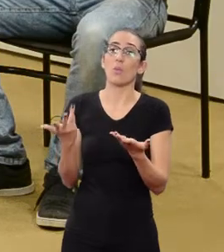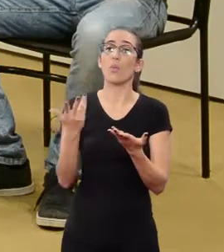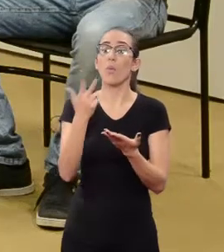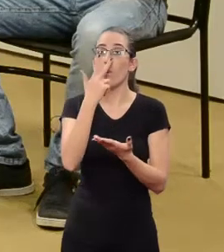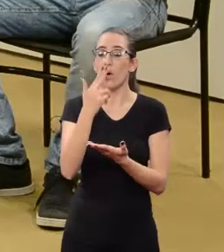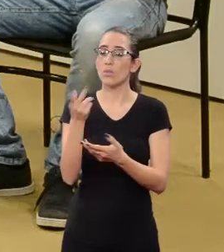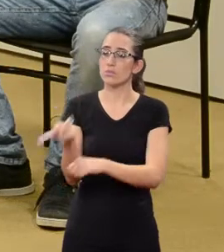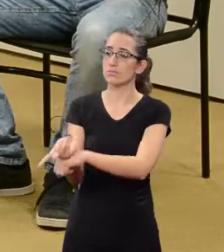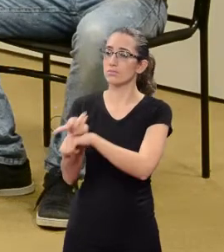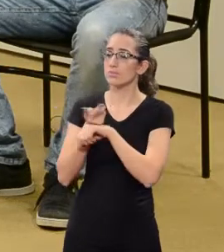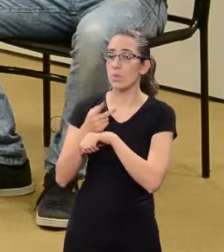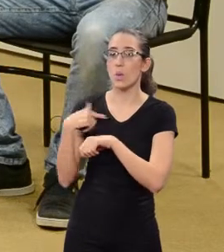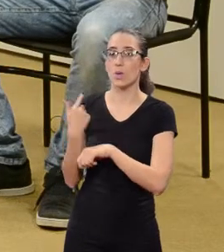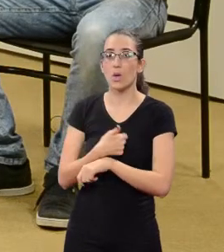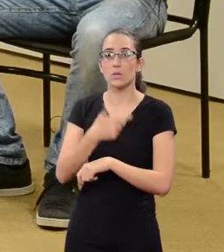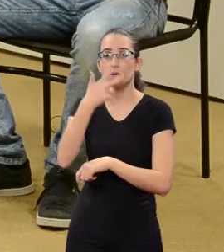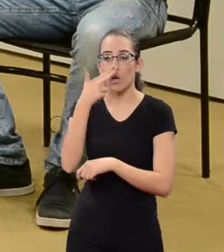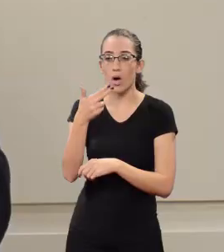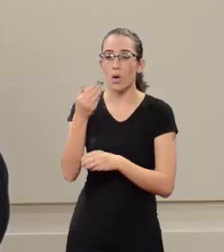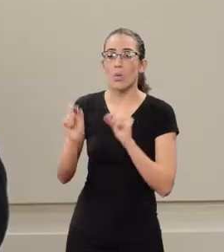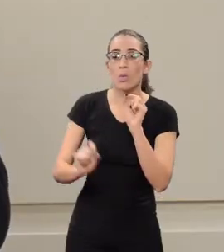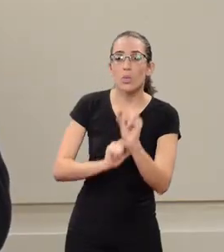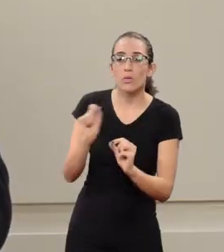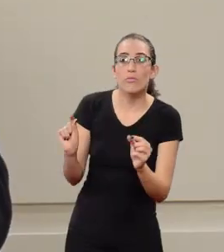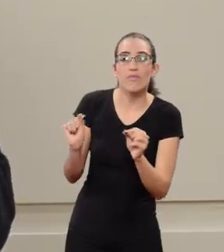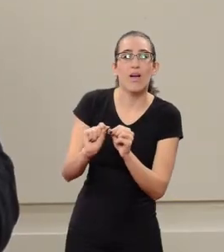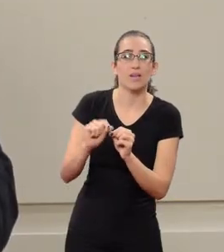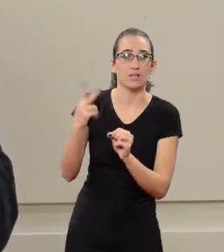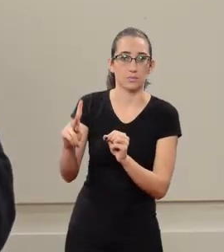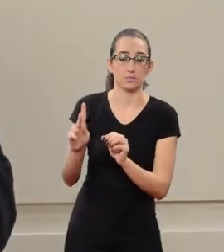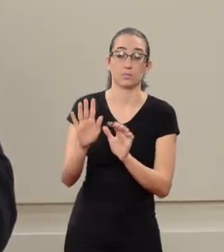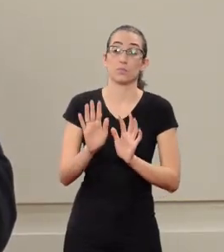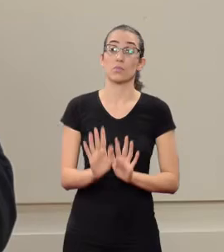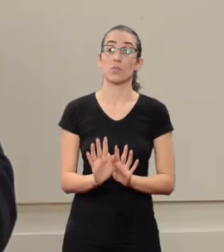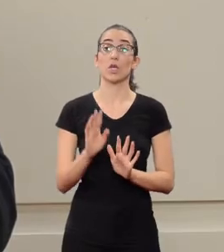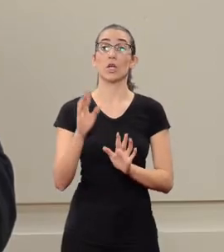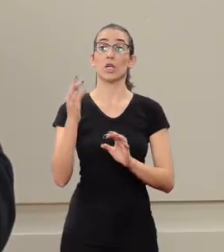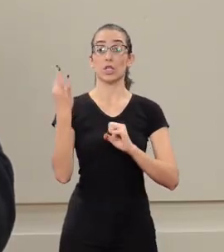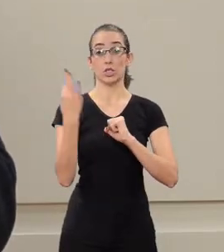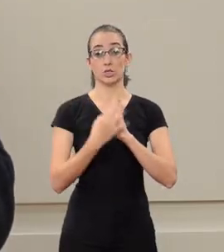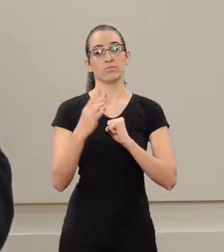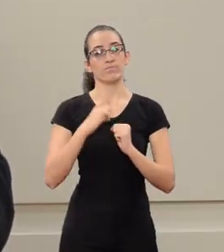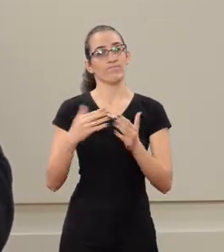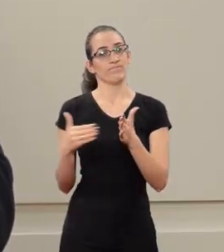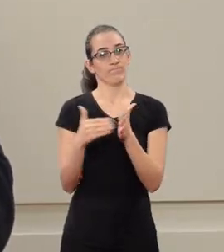and they looked for us to act with these people. Law has some kind of limitation.